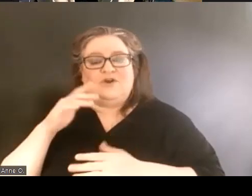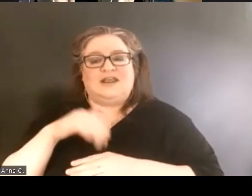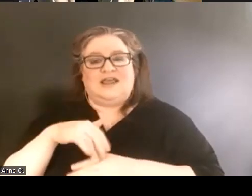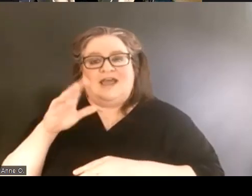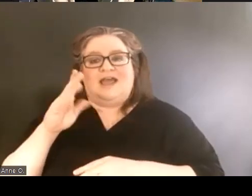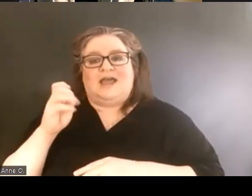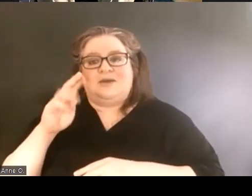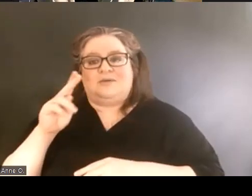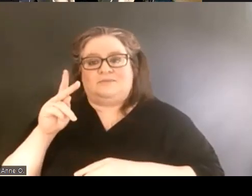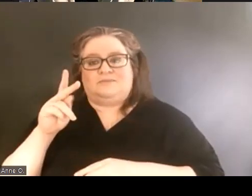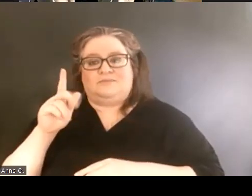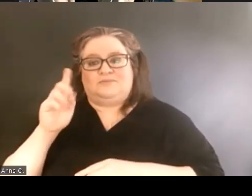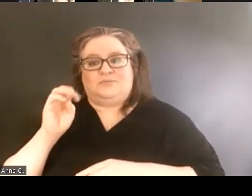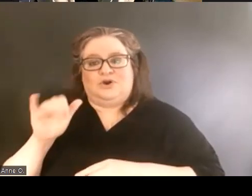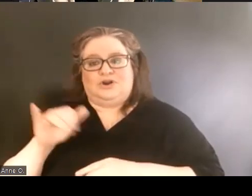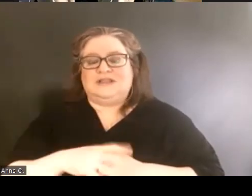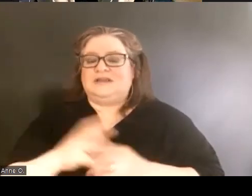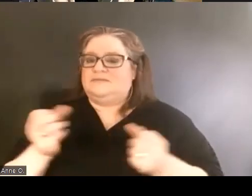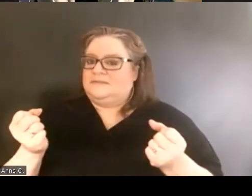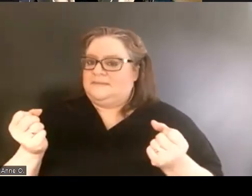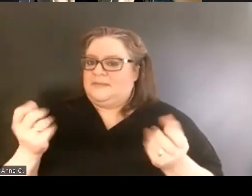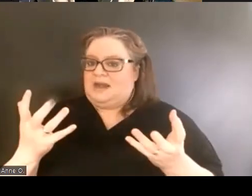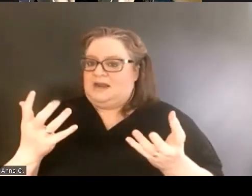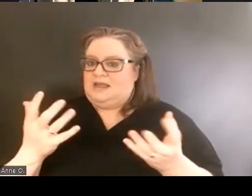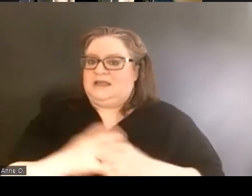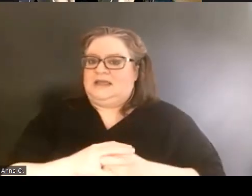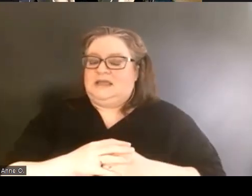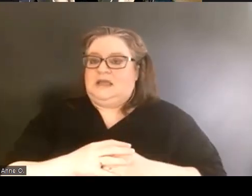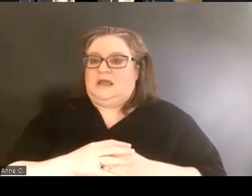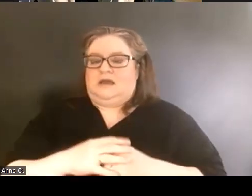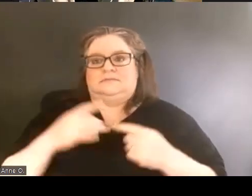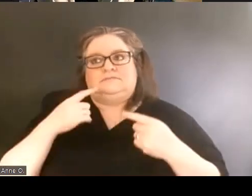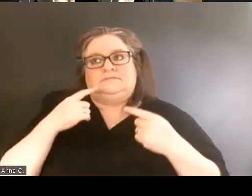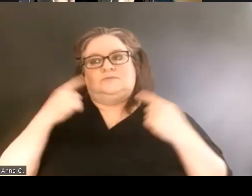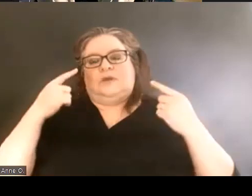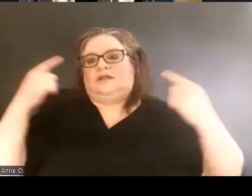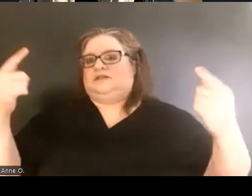Many well known activists have sprung up from UC Berkeley,